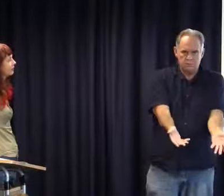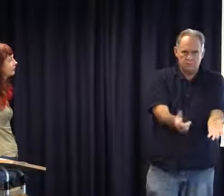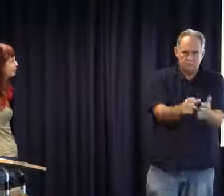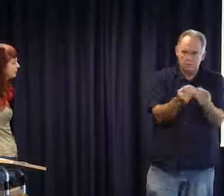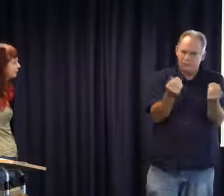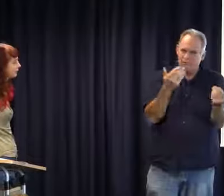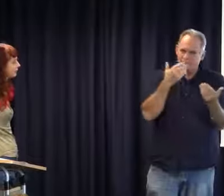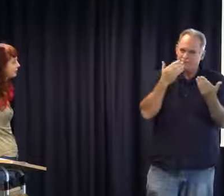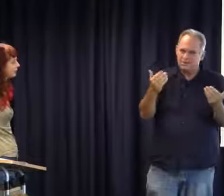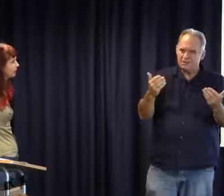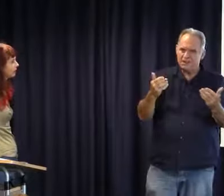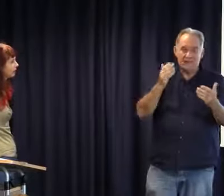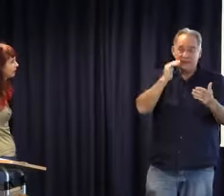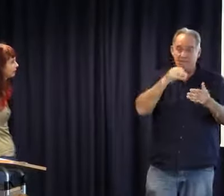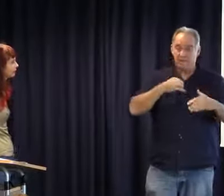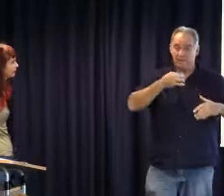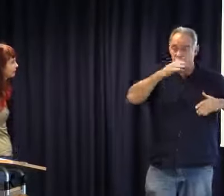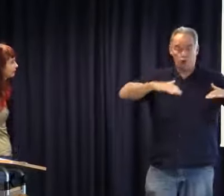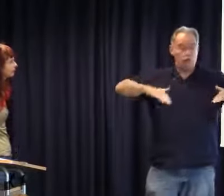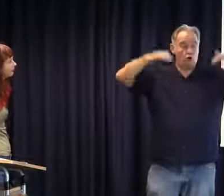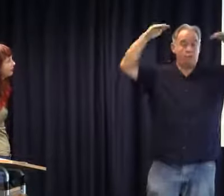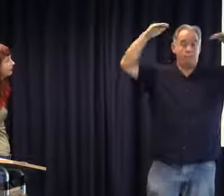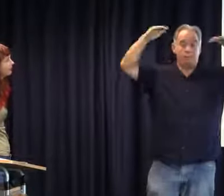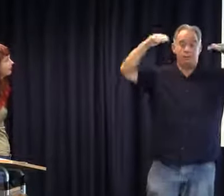deaf children and have access to interpreter services. So please do stand up for your own